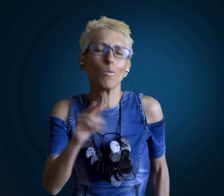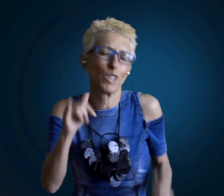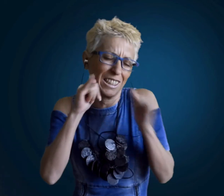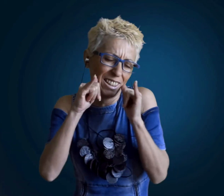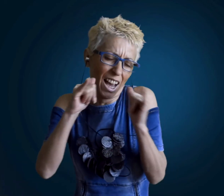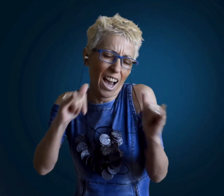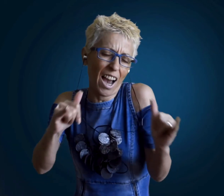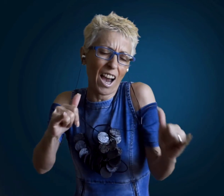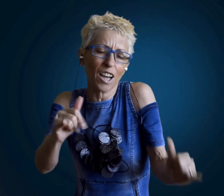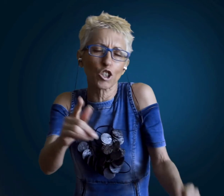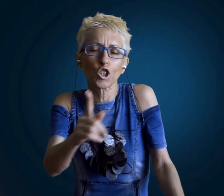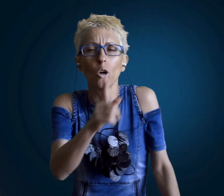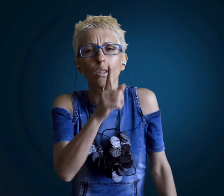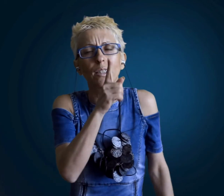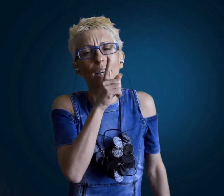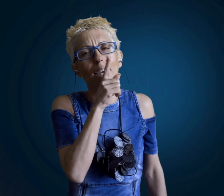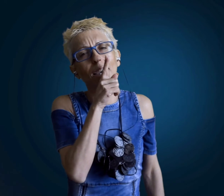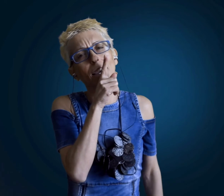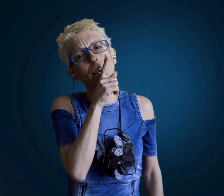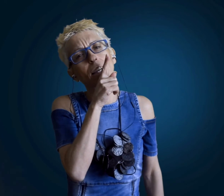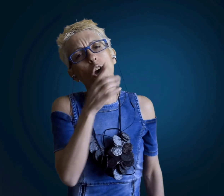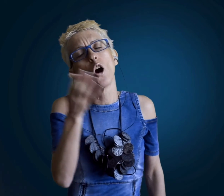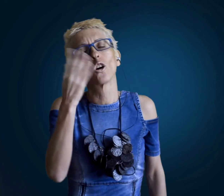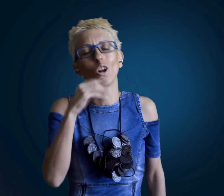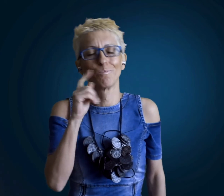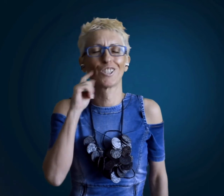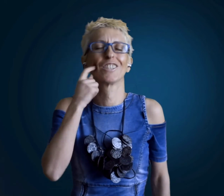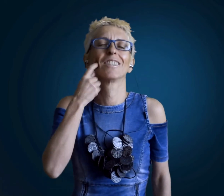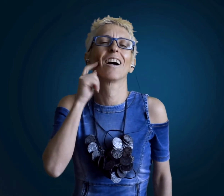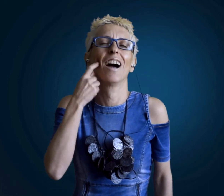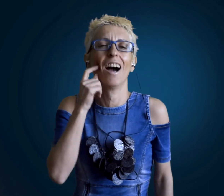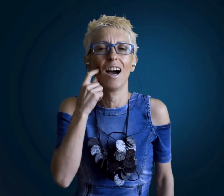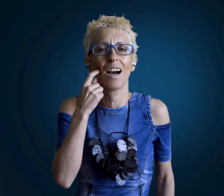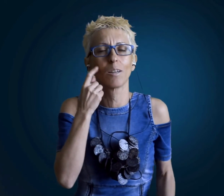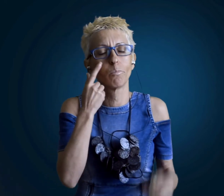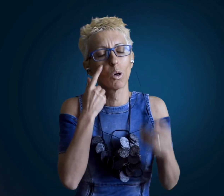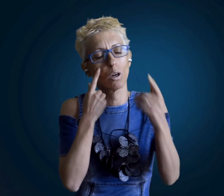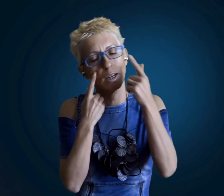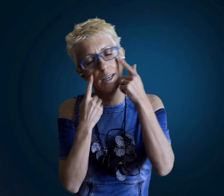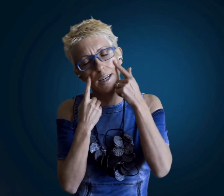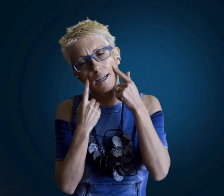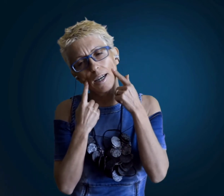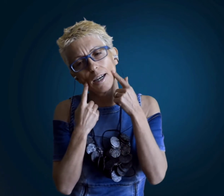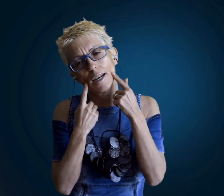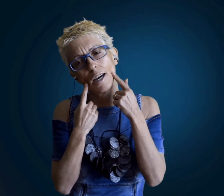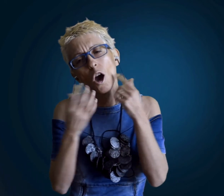anyone who yell silent anyone who laugh is crying